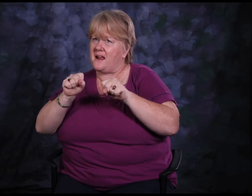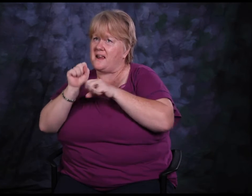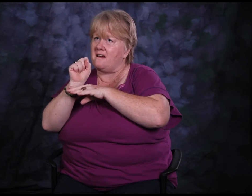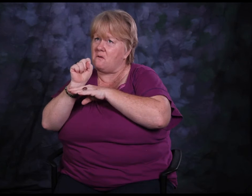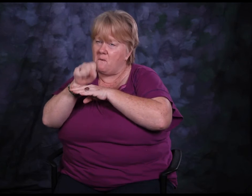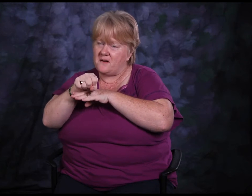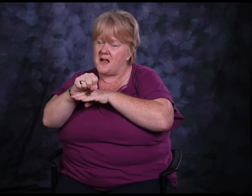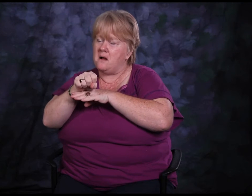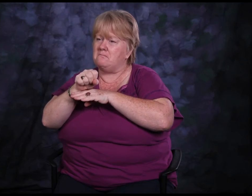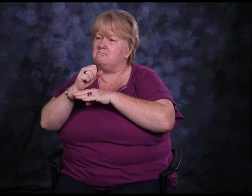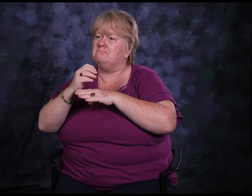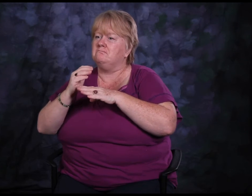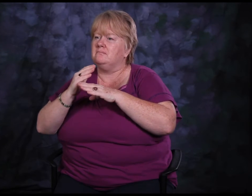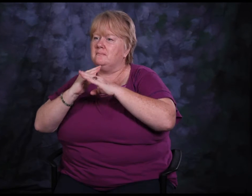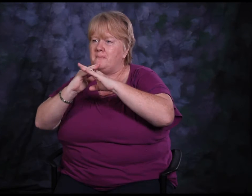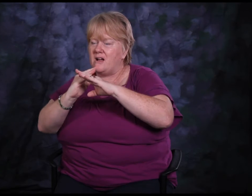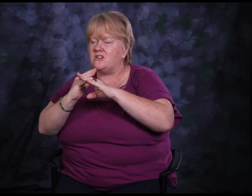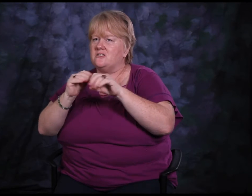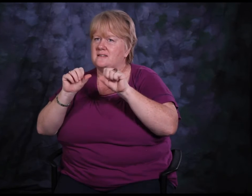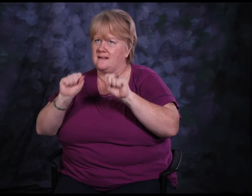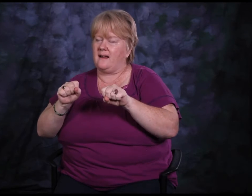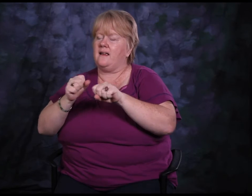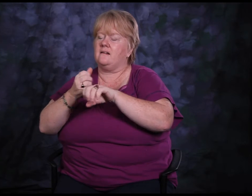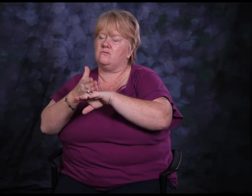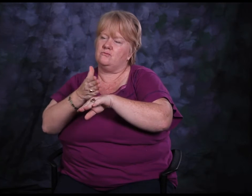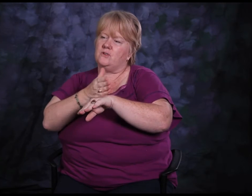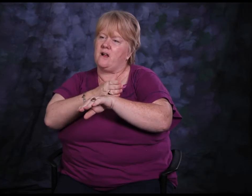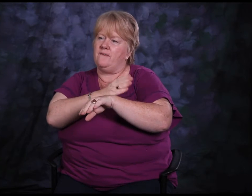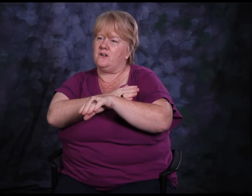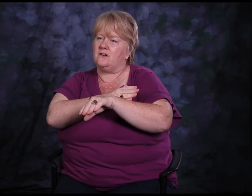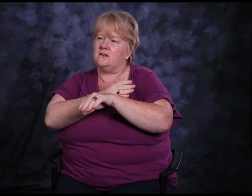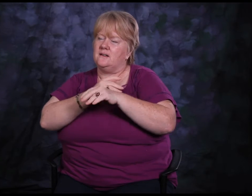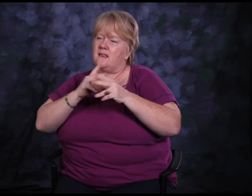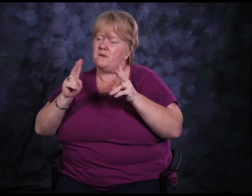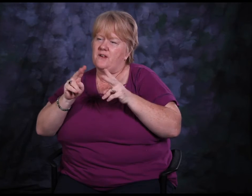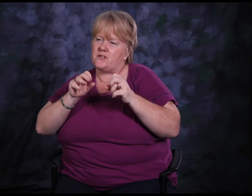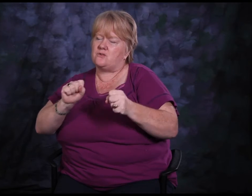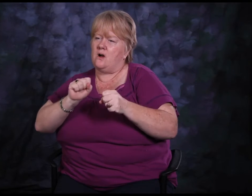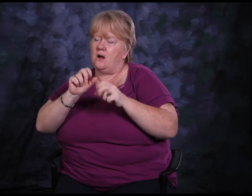and I have the ability to overcome obstacles and to recover.